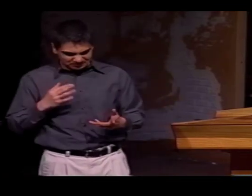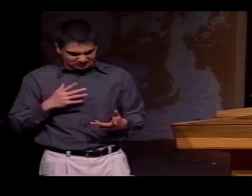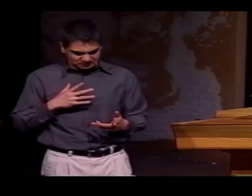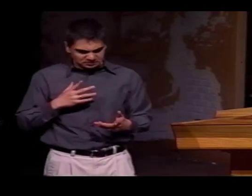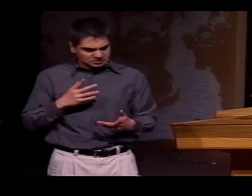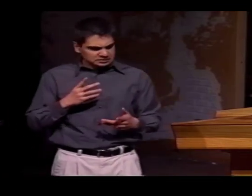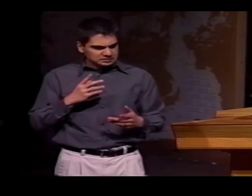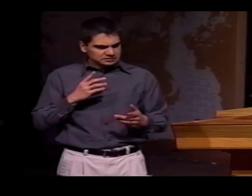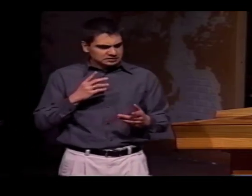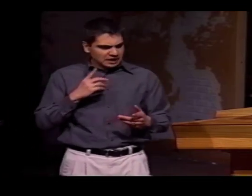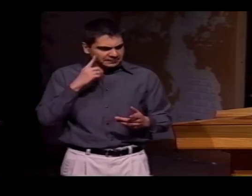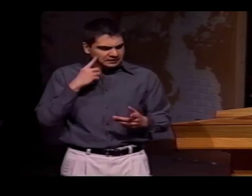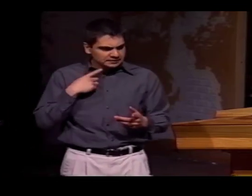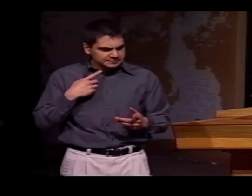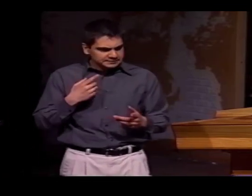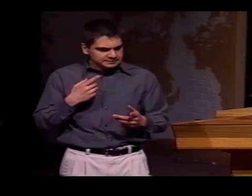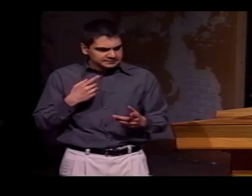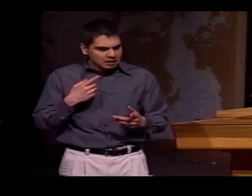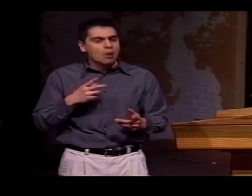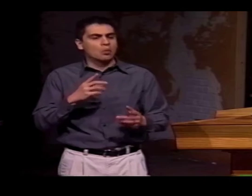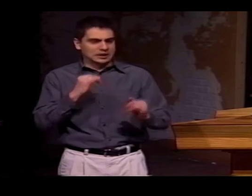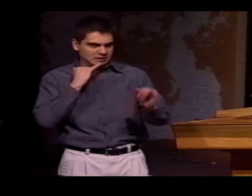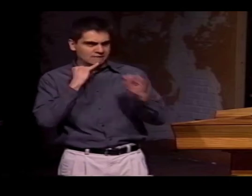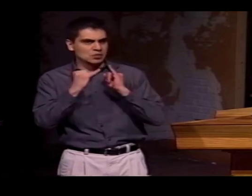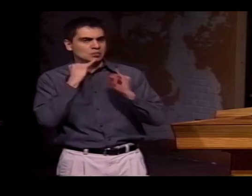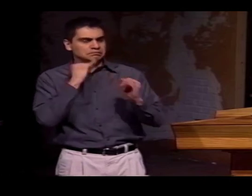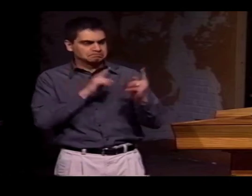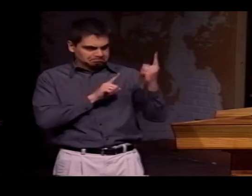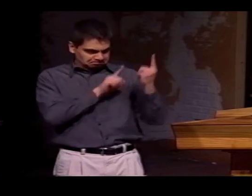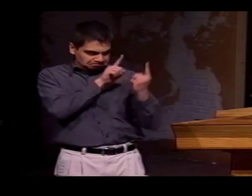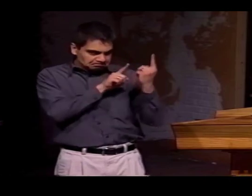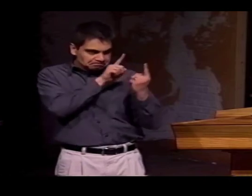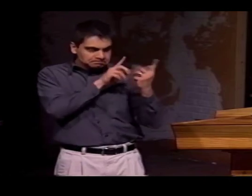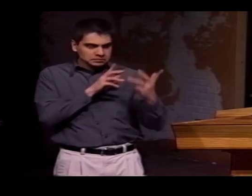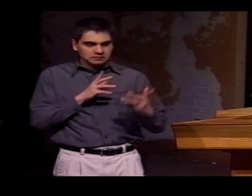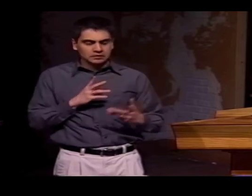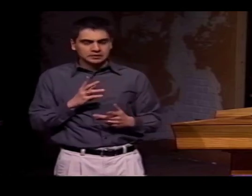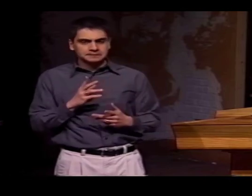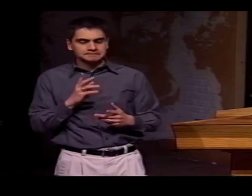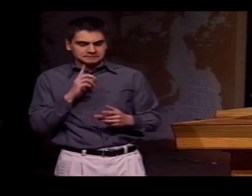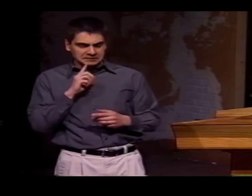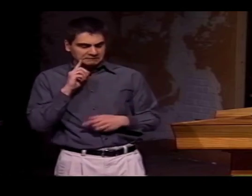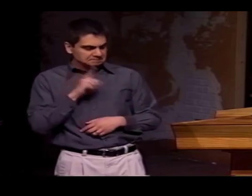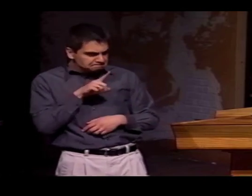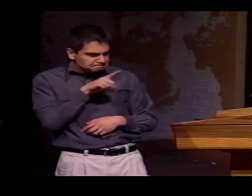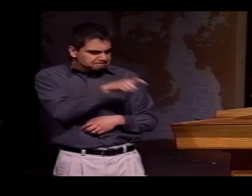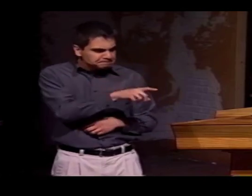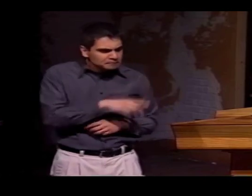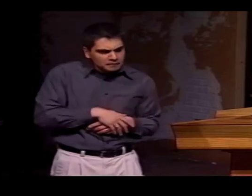THE DISCUSSION WAS... OH, I THINK IT WAS DURING A ONE-ON-ONE INTERVIEW.